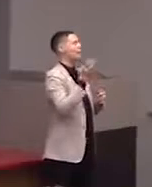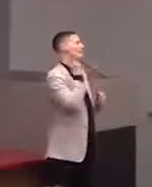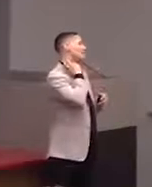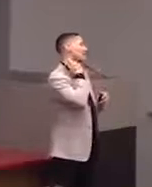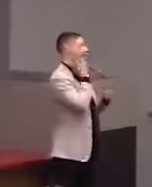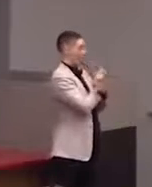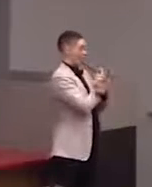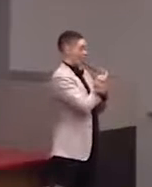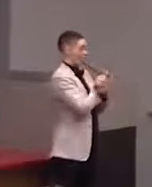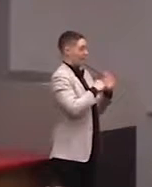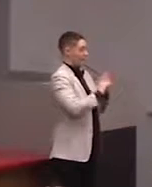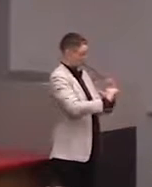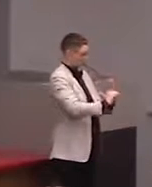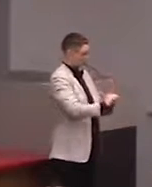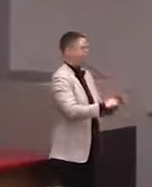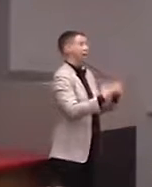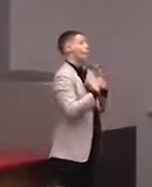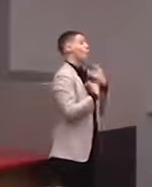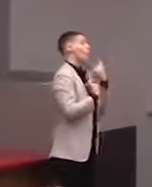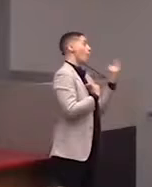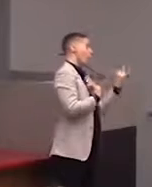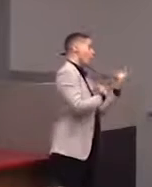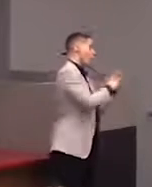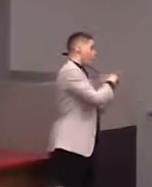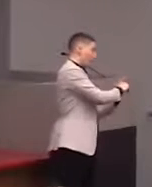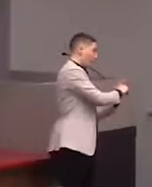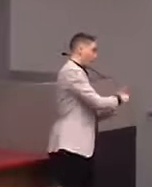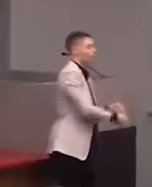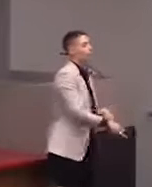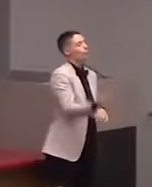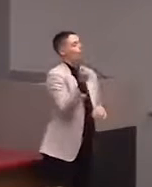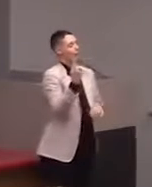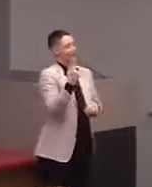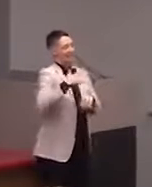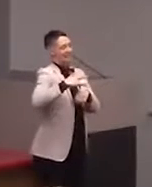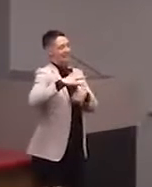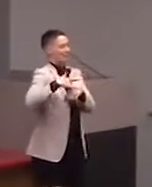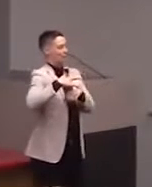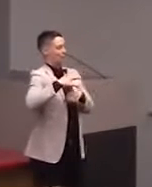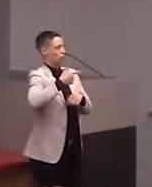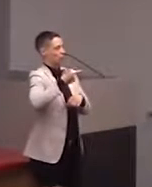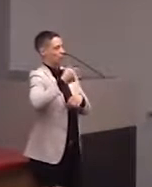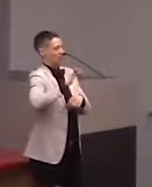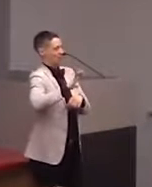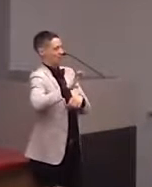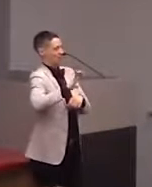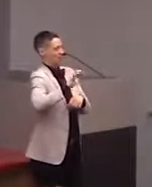We have one model and then one tactile graphic of a bat.